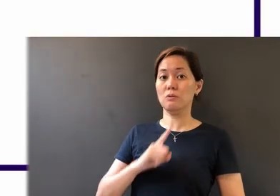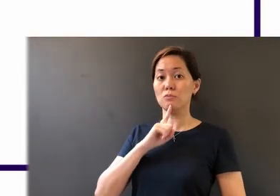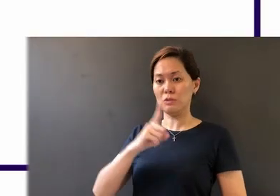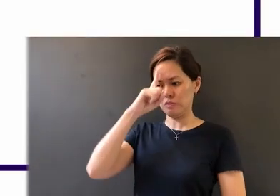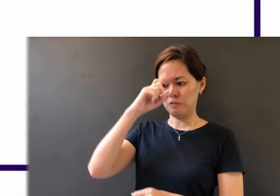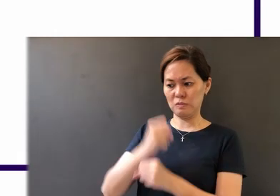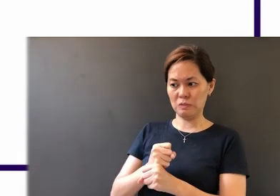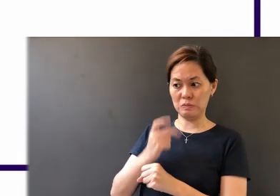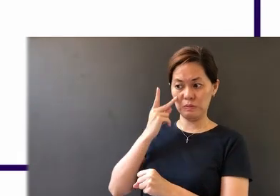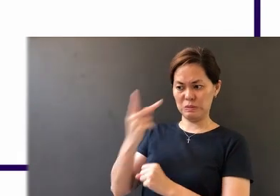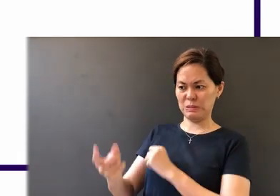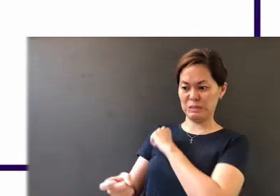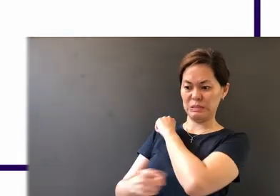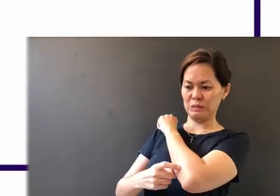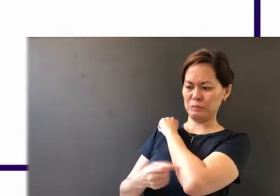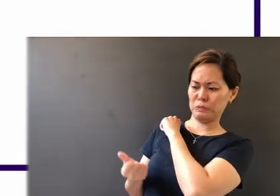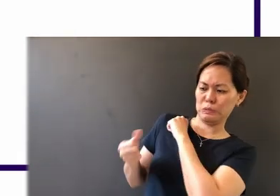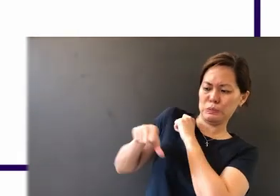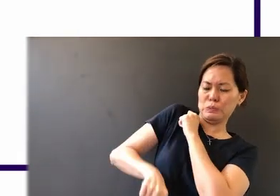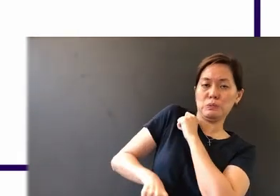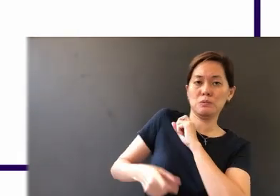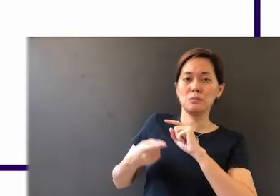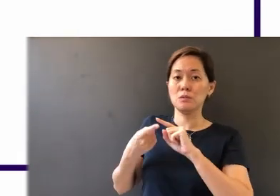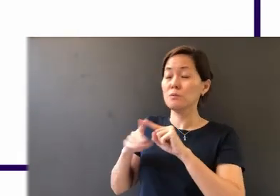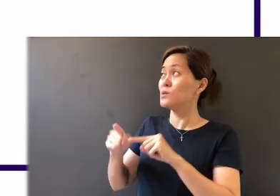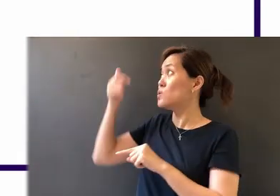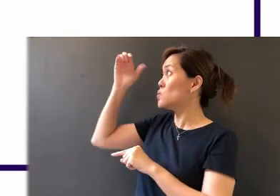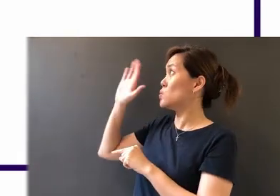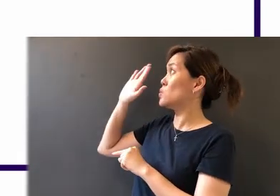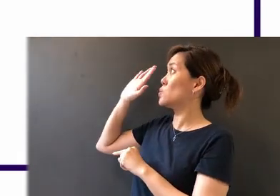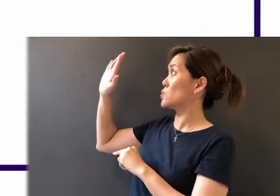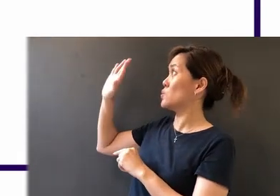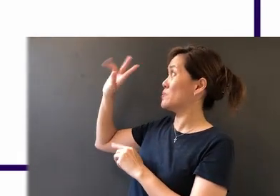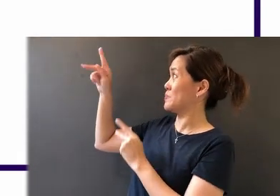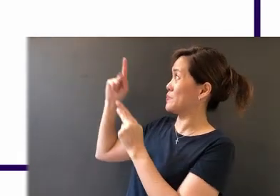temptation, but accepts God's perfect gift.